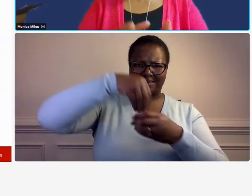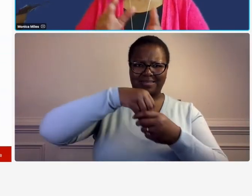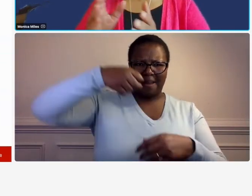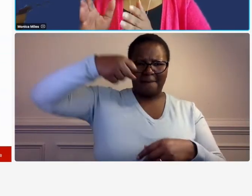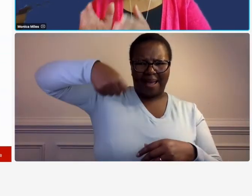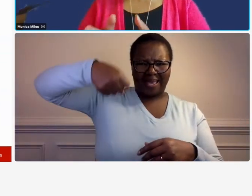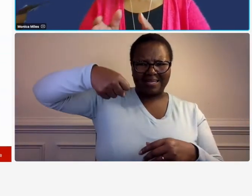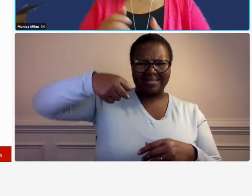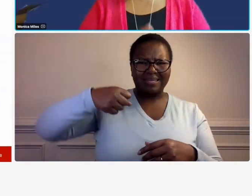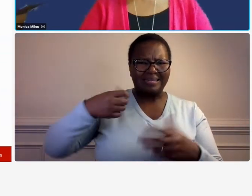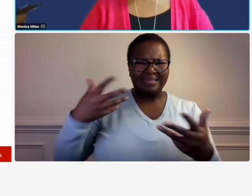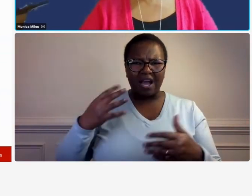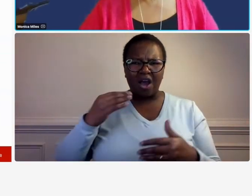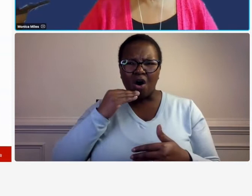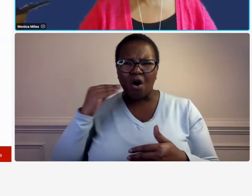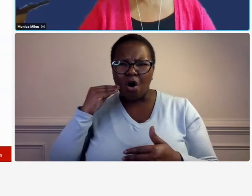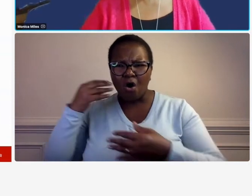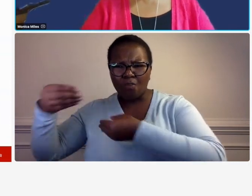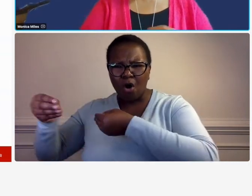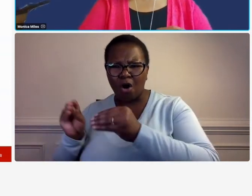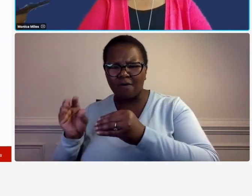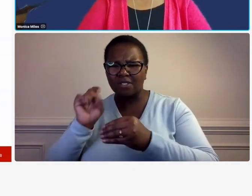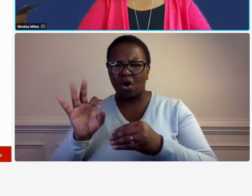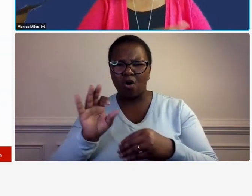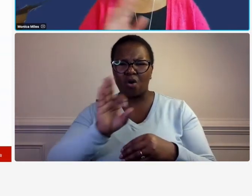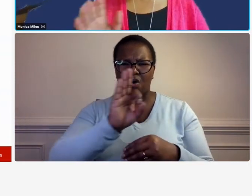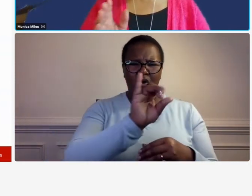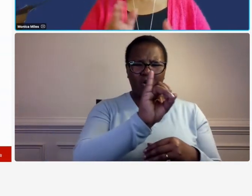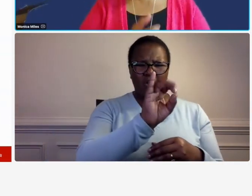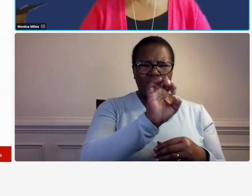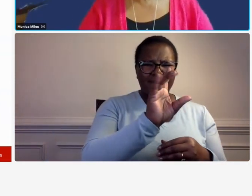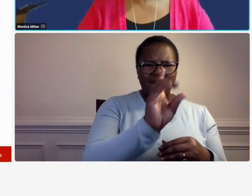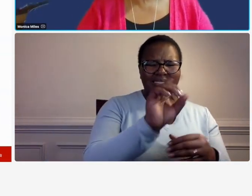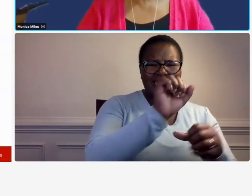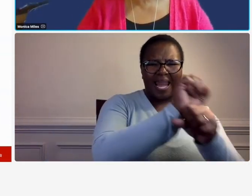is it field labor so that could be a whole you know we're going to talk about indirect cost